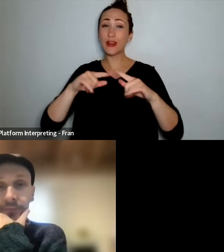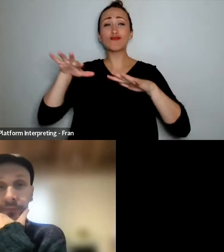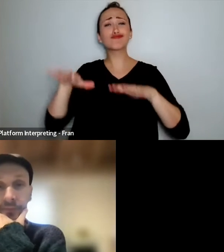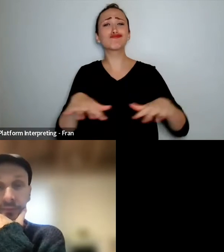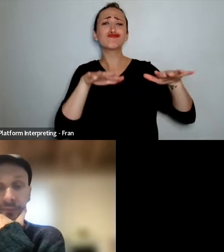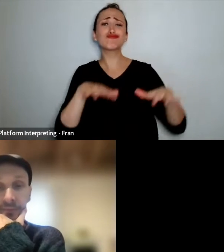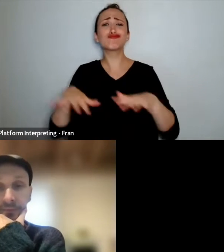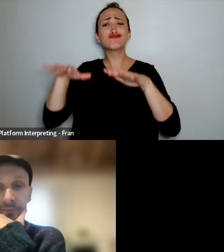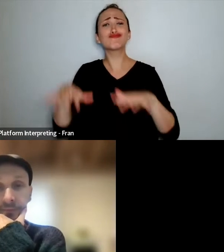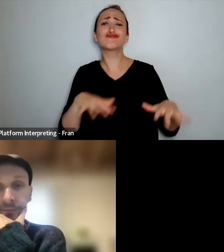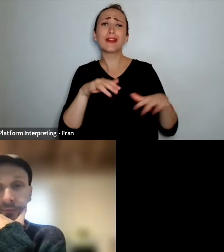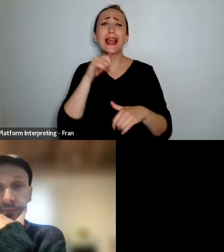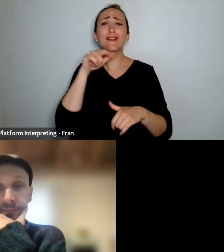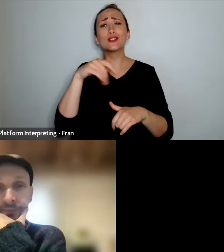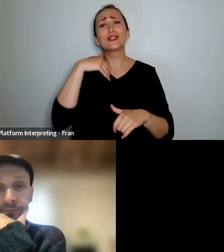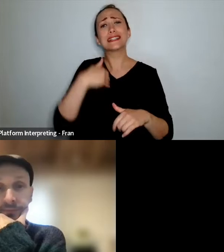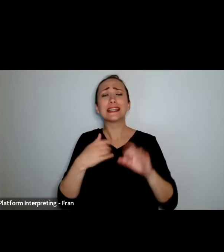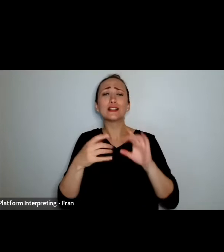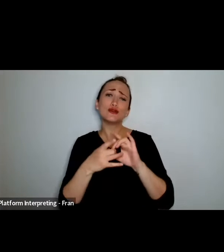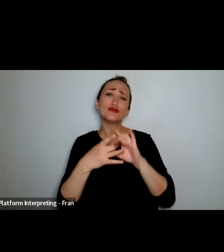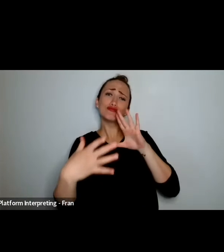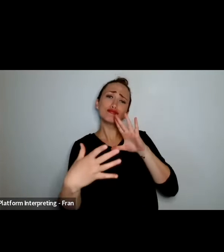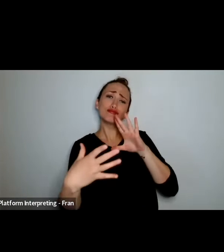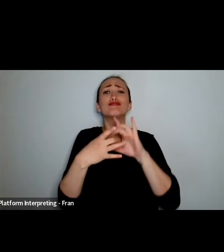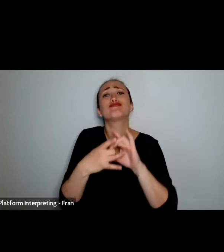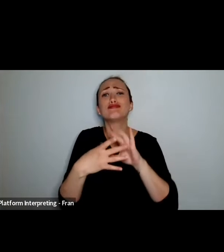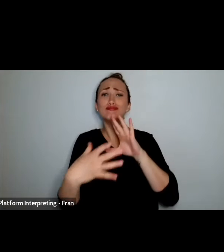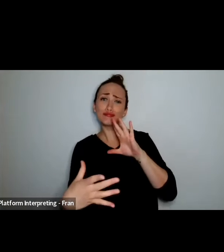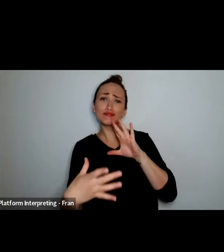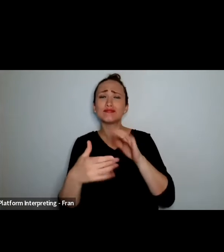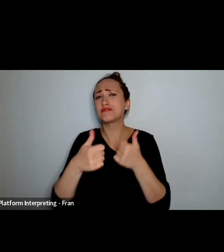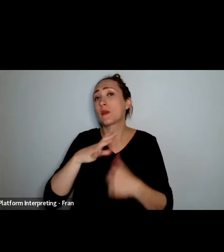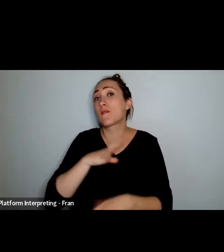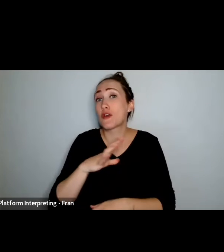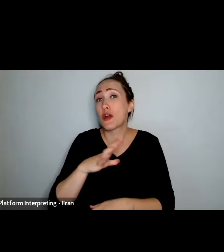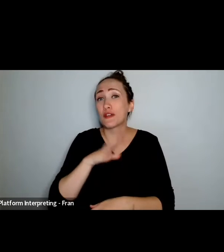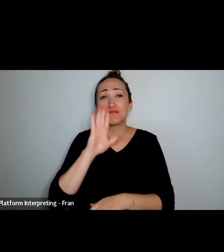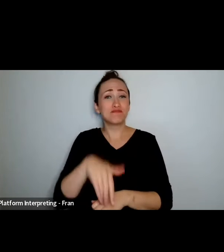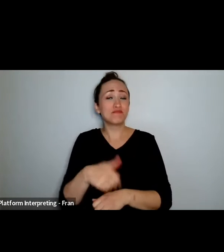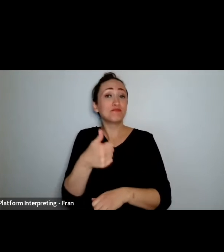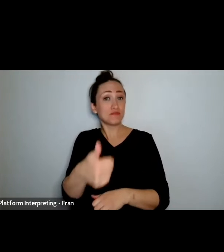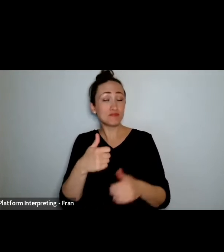needs to come and go during the webinar please feel free. What we do ask is please keep your